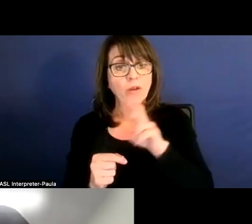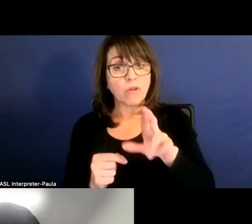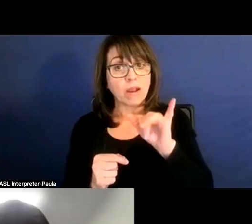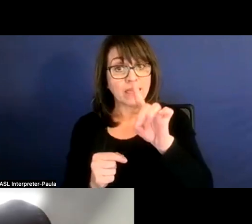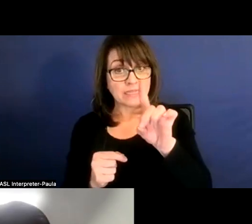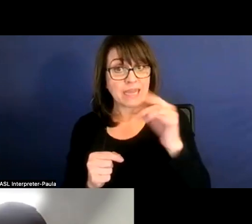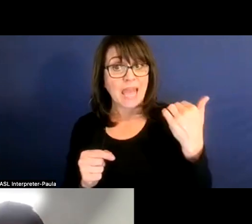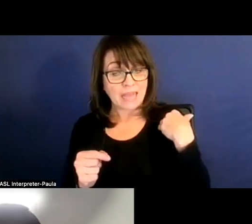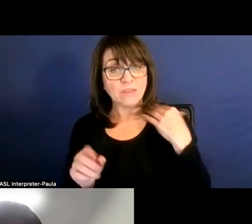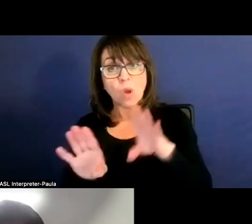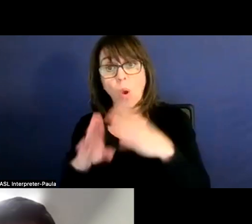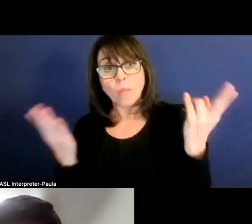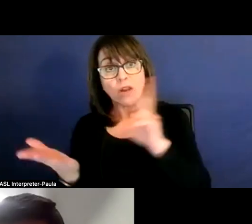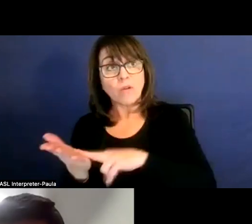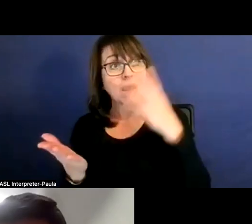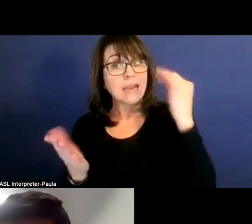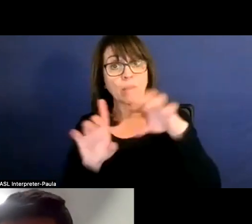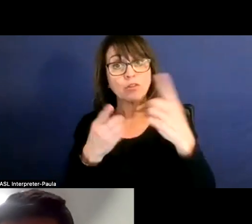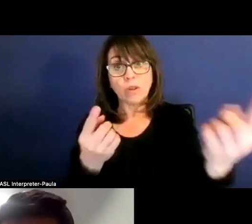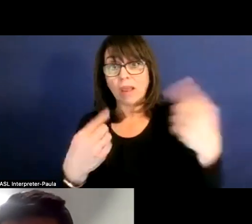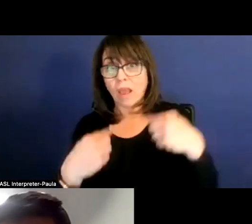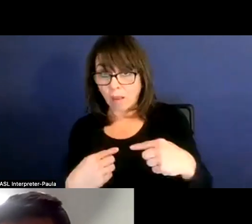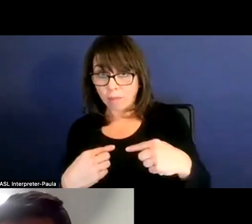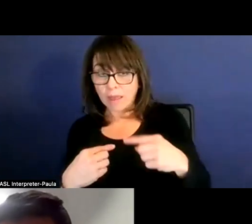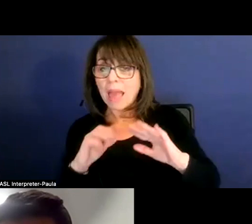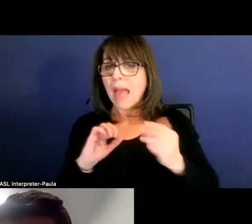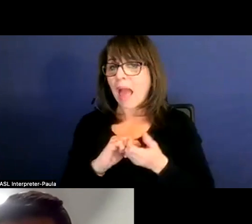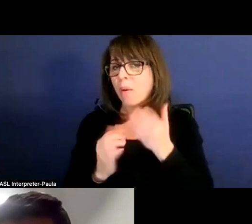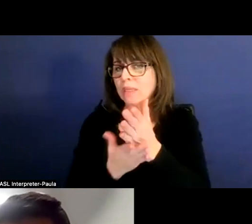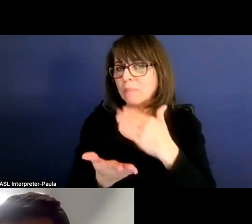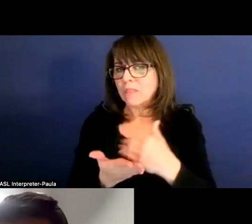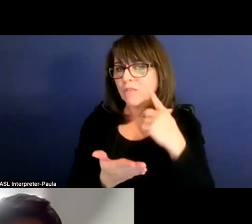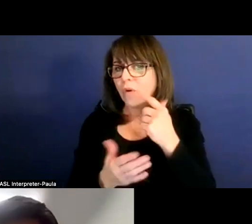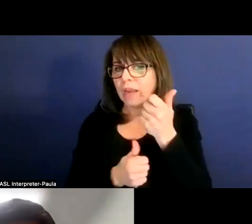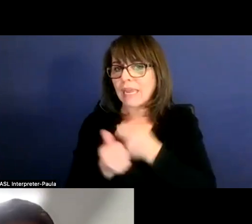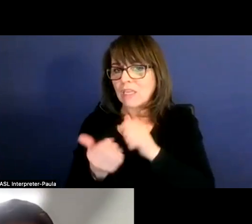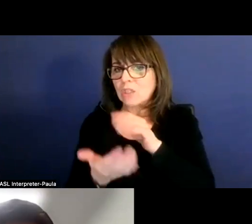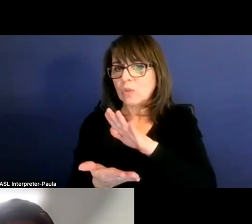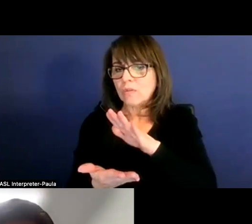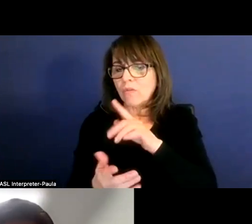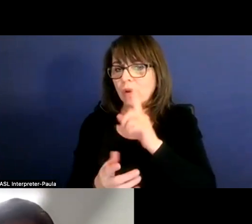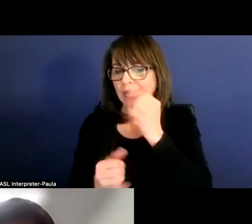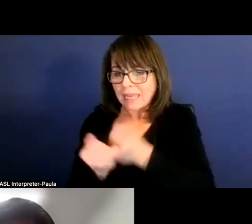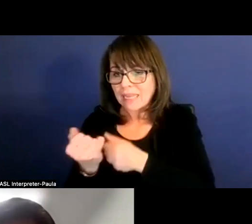and out of district kids come to our schools, how is the budget for the individual school affected? Does the budget increase?